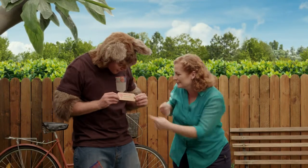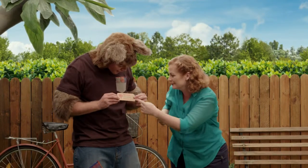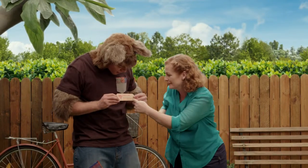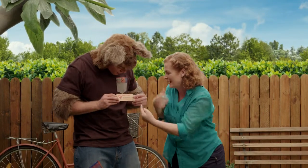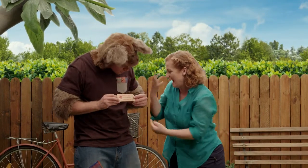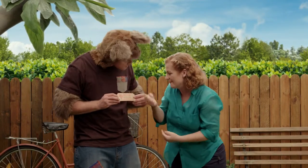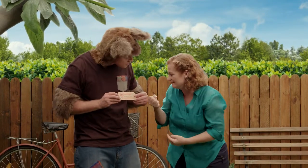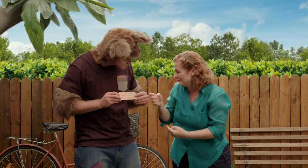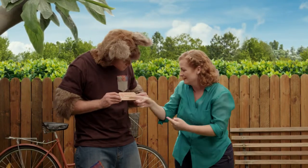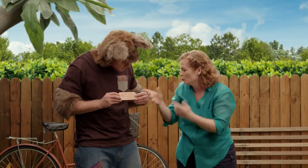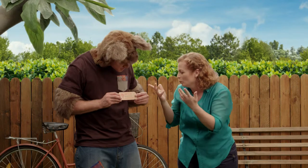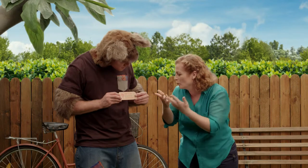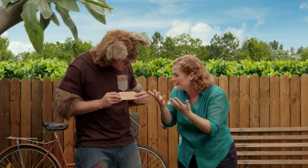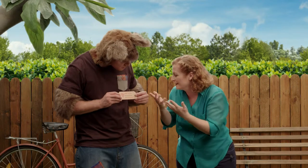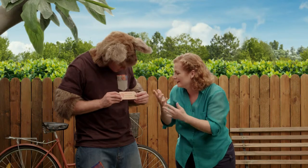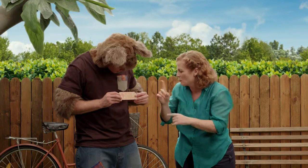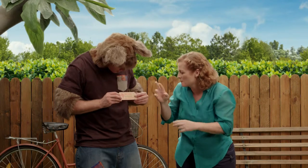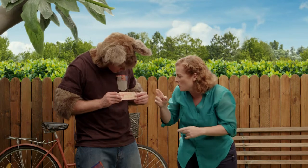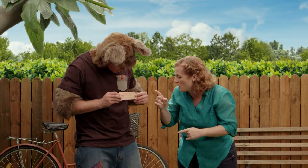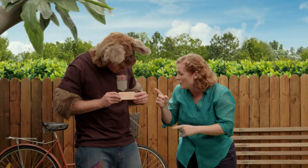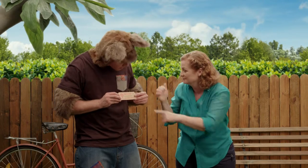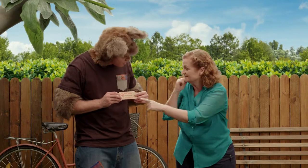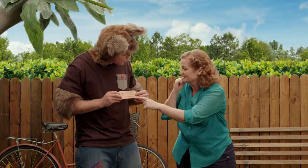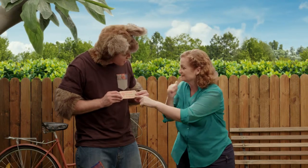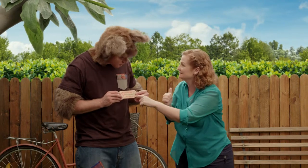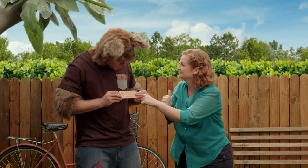If you look at the ticket, Possum, it says where and when.